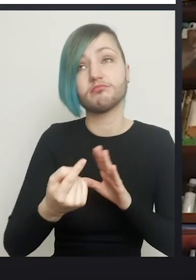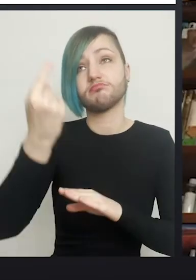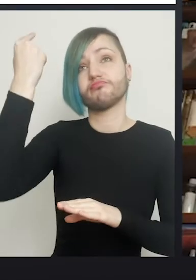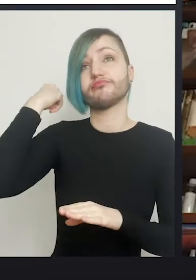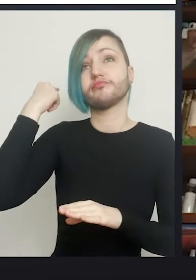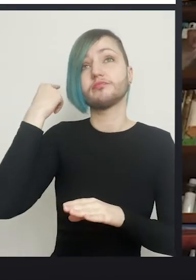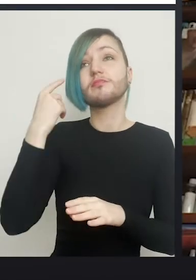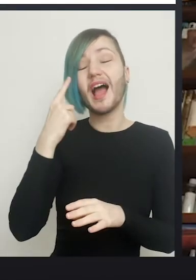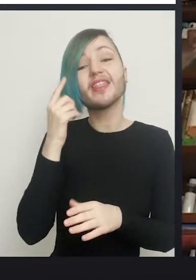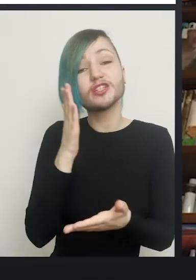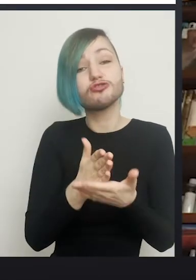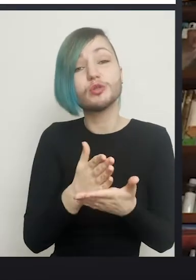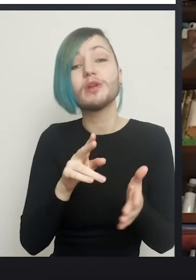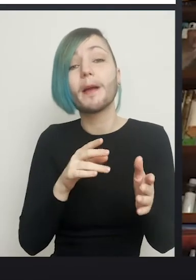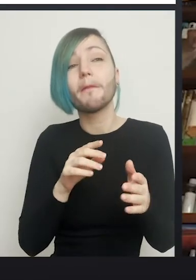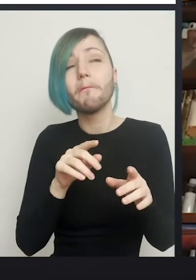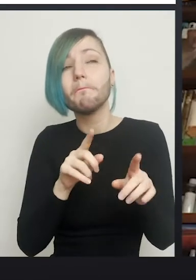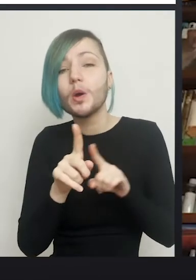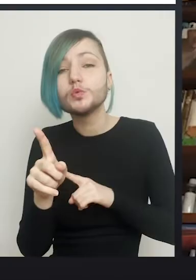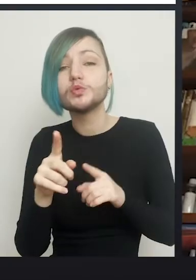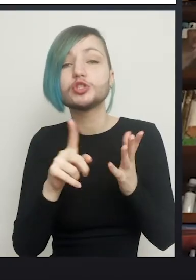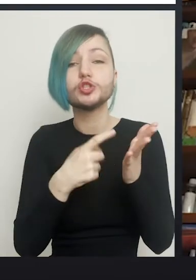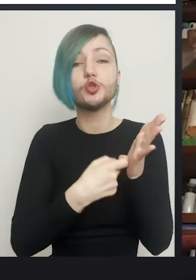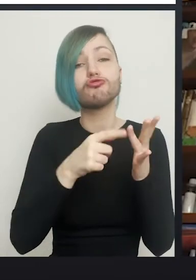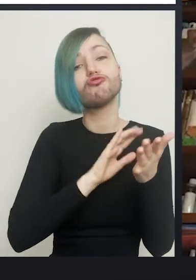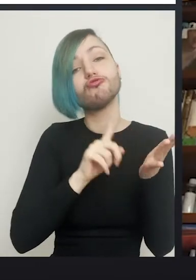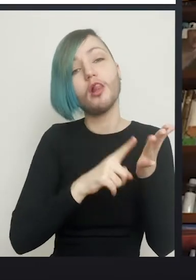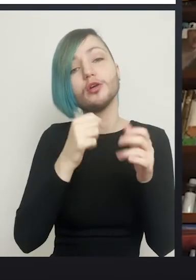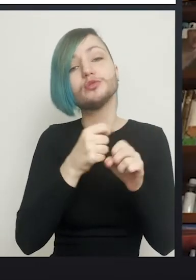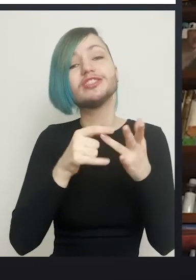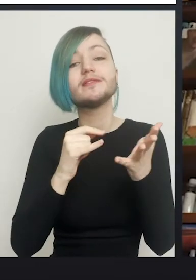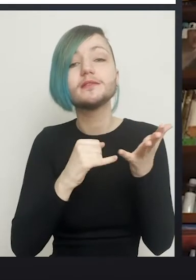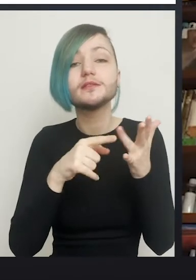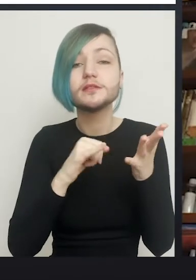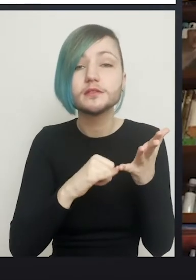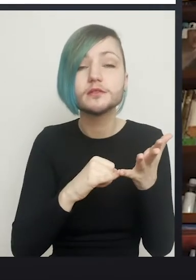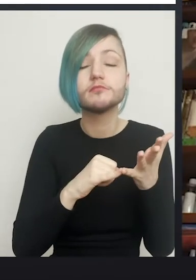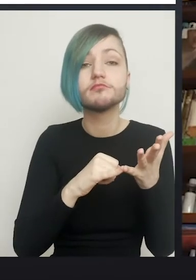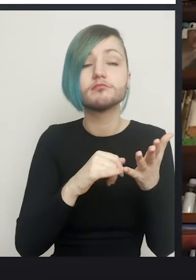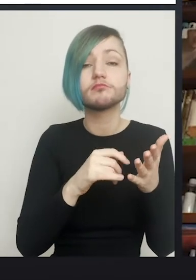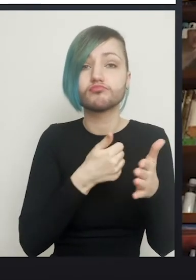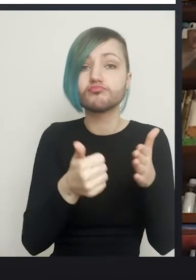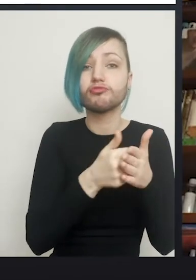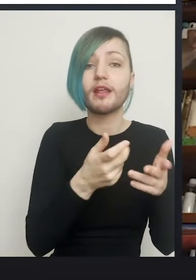jobbing urologists would do a decent orchidectomy. That's actually changed because of the same drugs